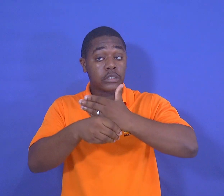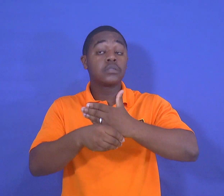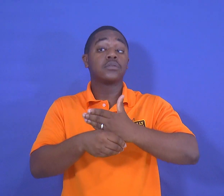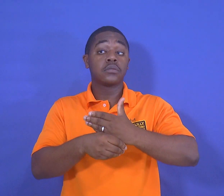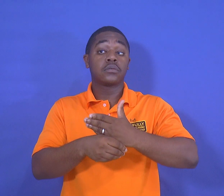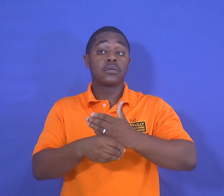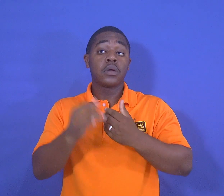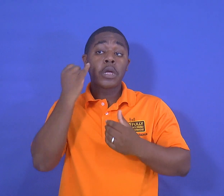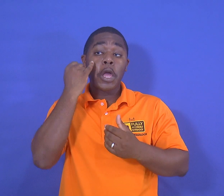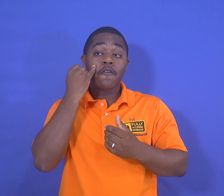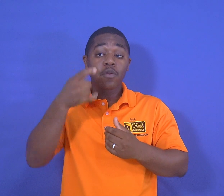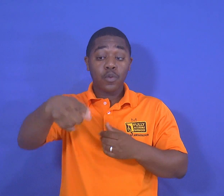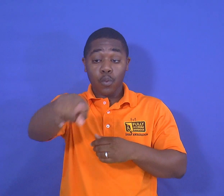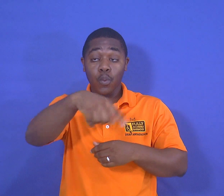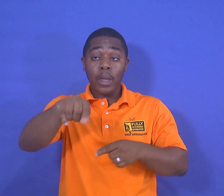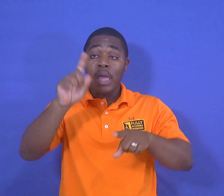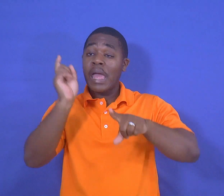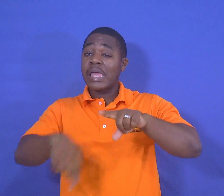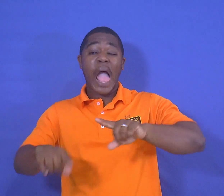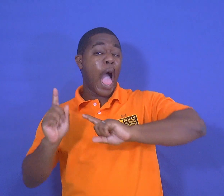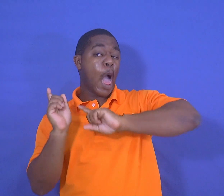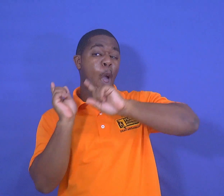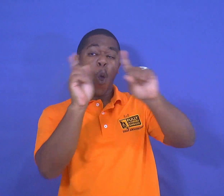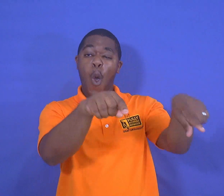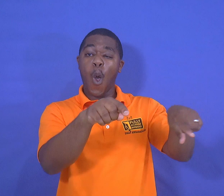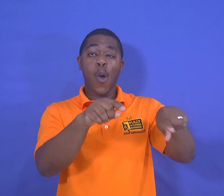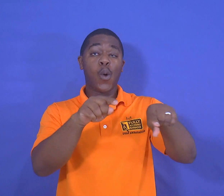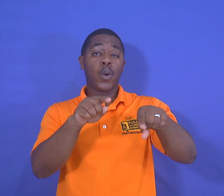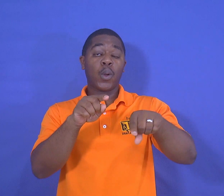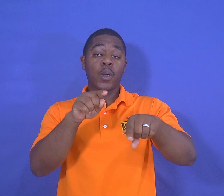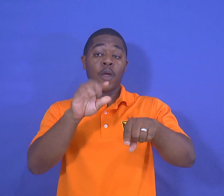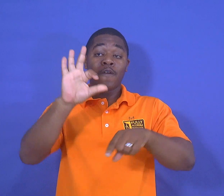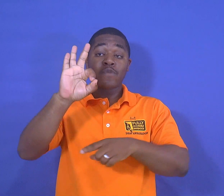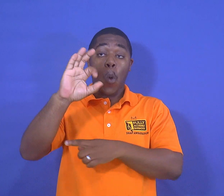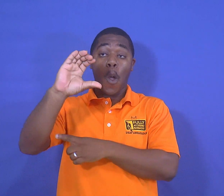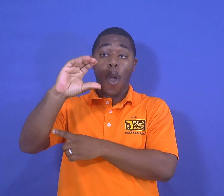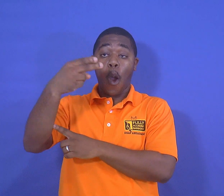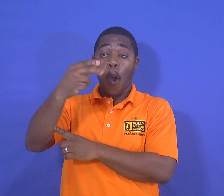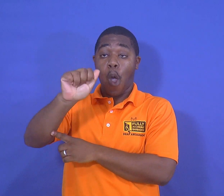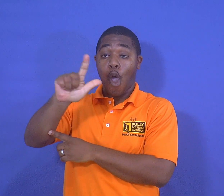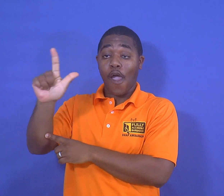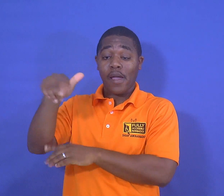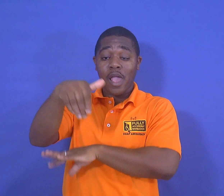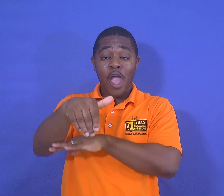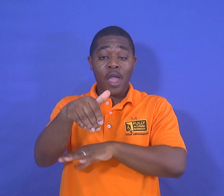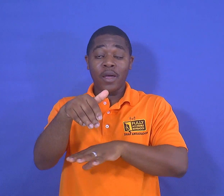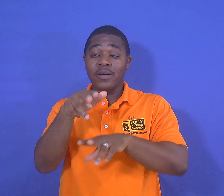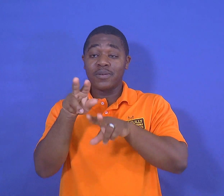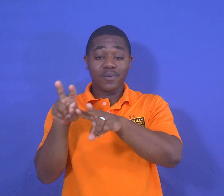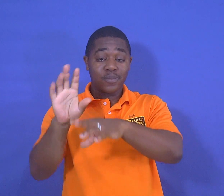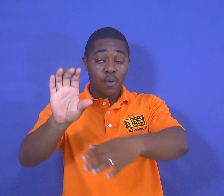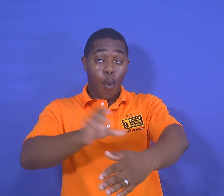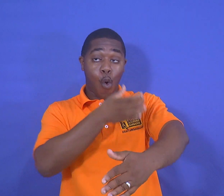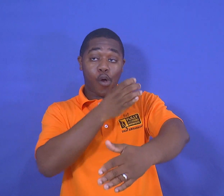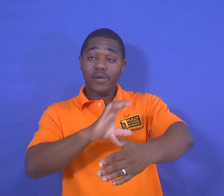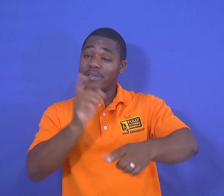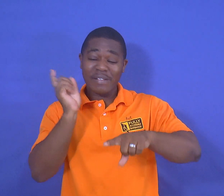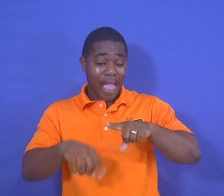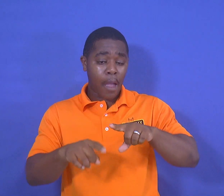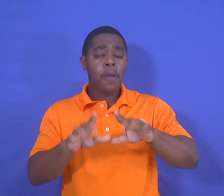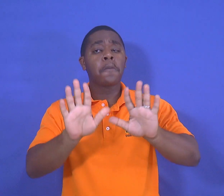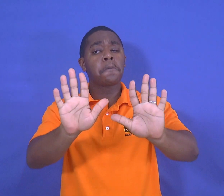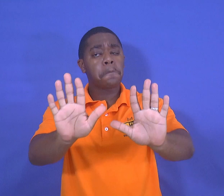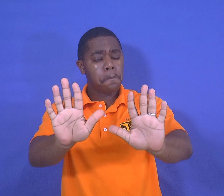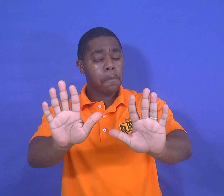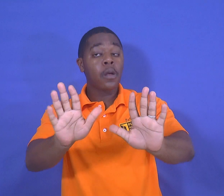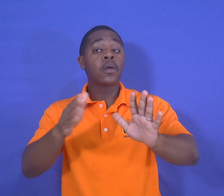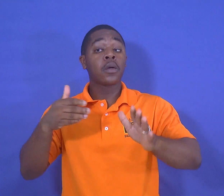also if you are unable to go to Frank Collymore Hall in the evening to watch the concert